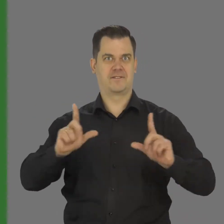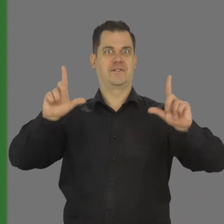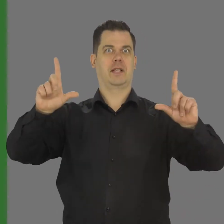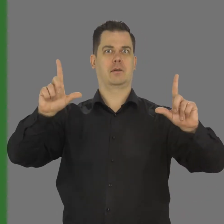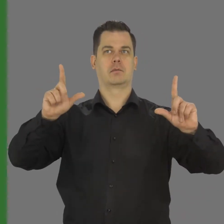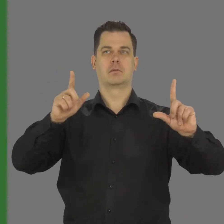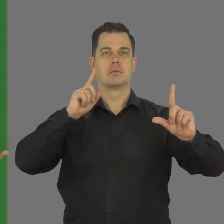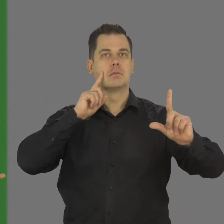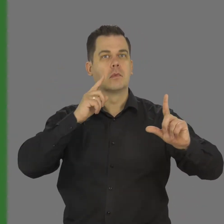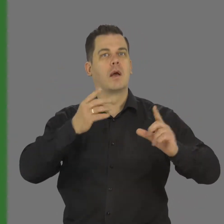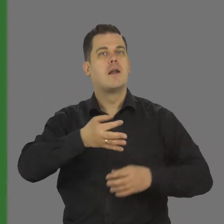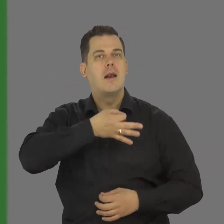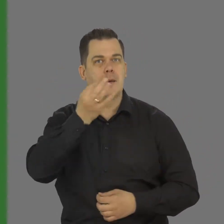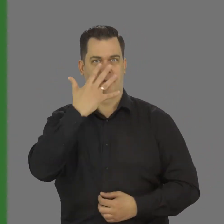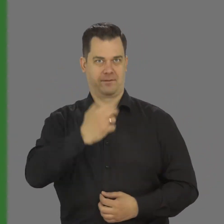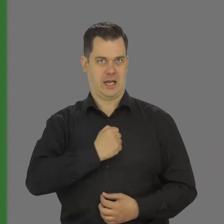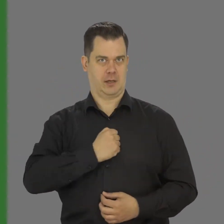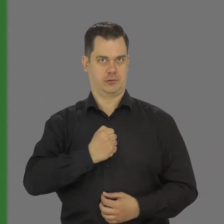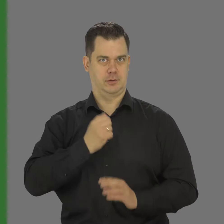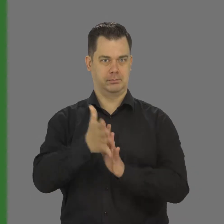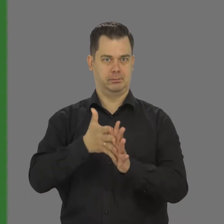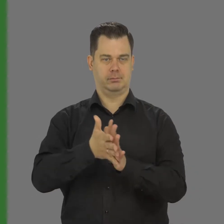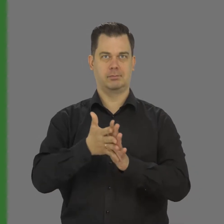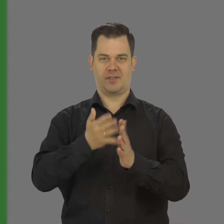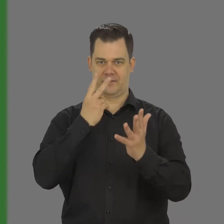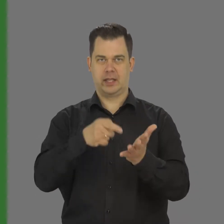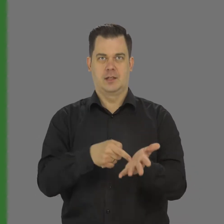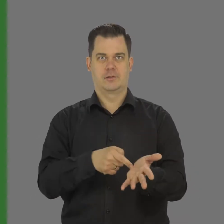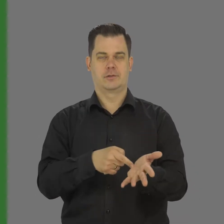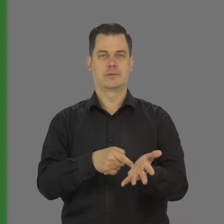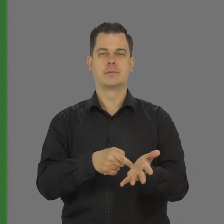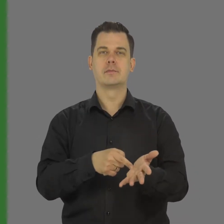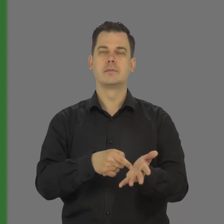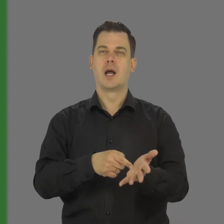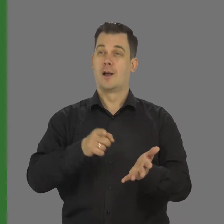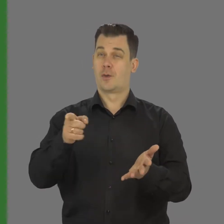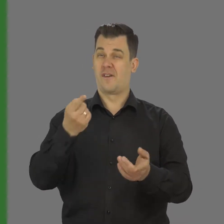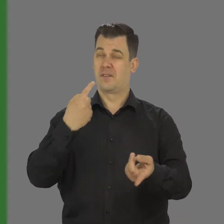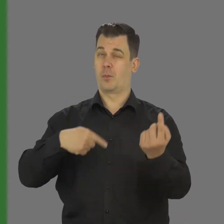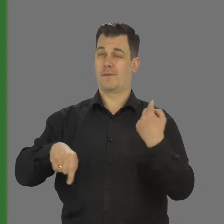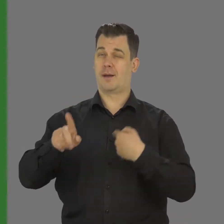The reason is the same again - the concern for the best visibility of translation. There is also something in this excuse